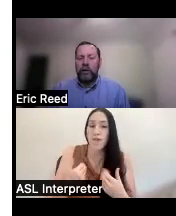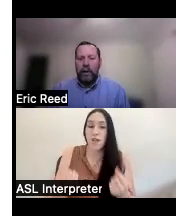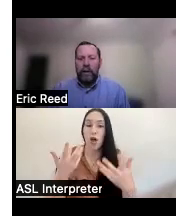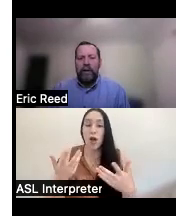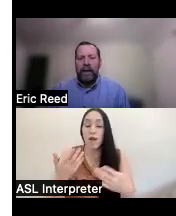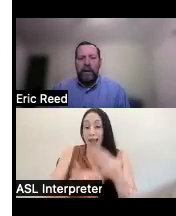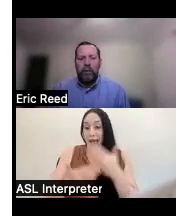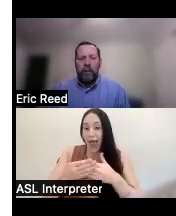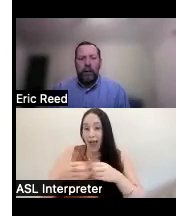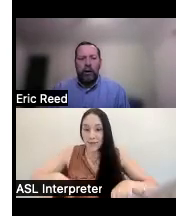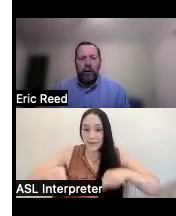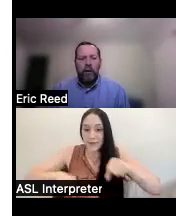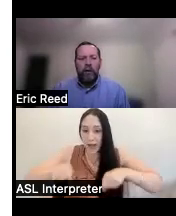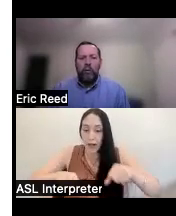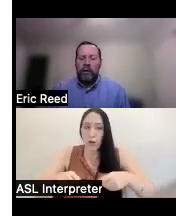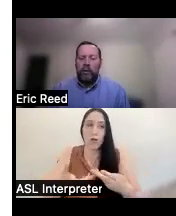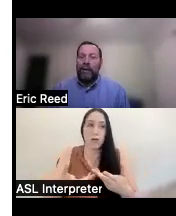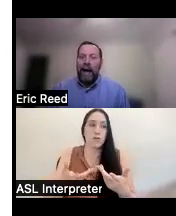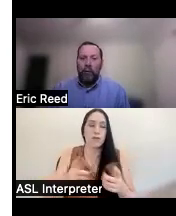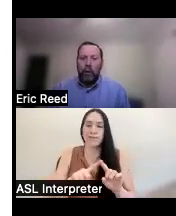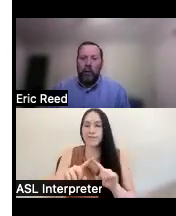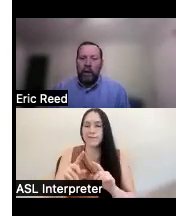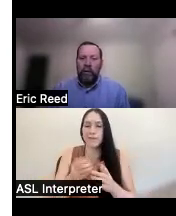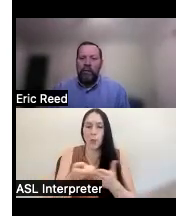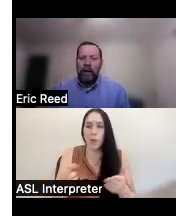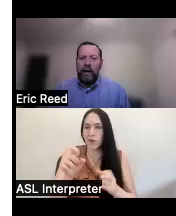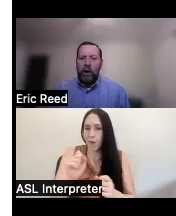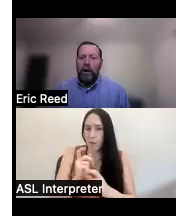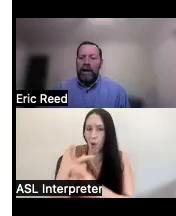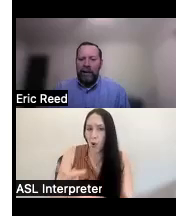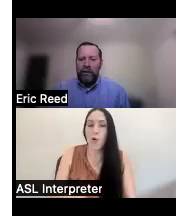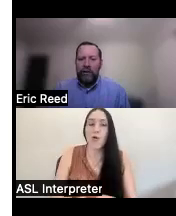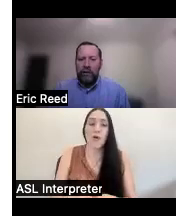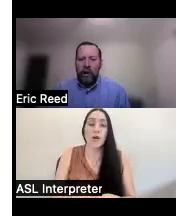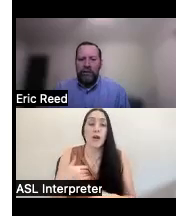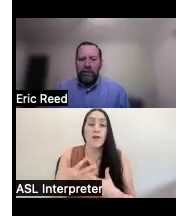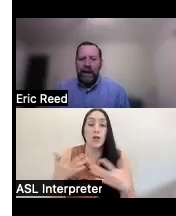equipment that people can borrow we do a lot of work with audiologists across the